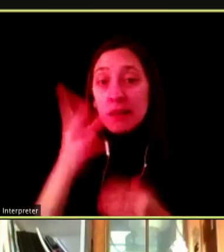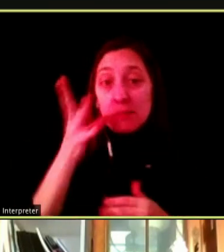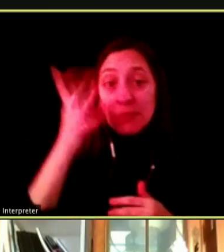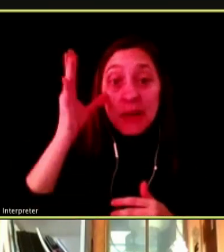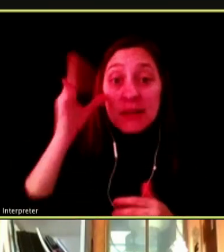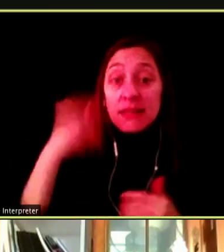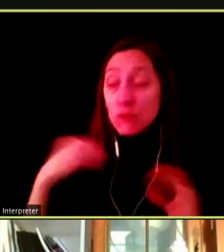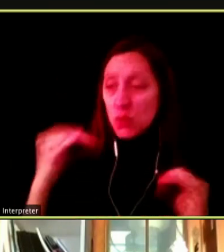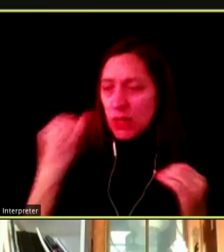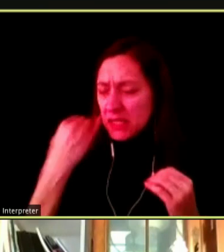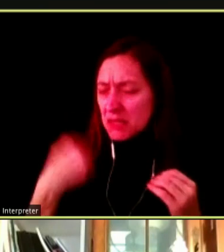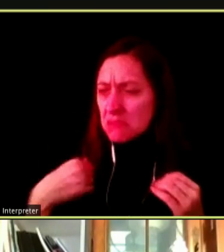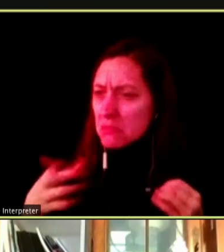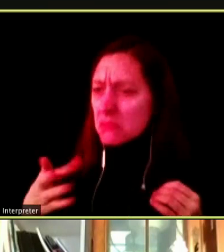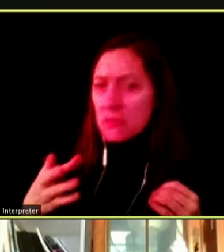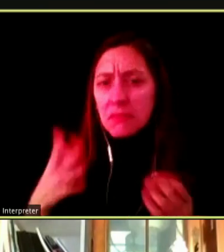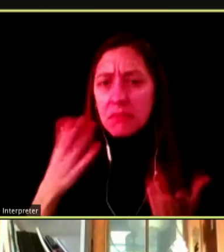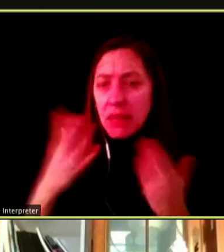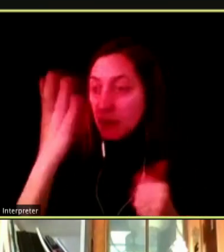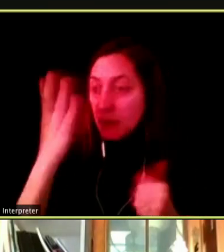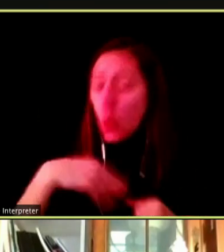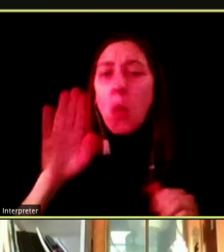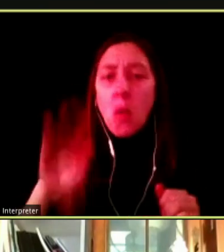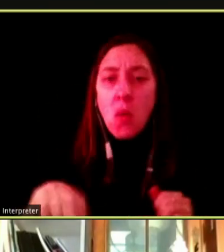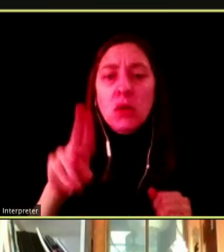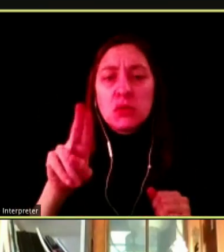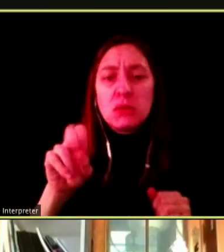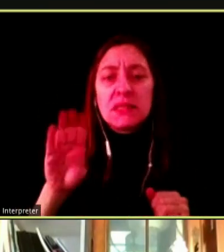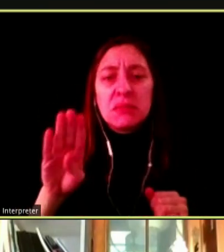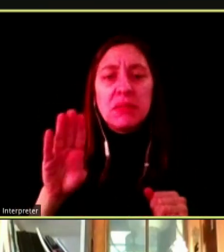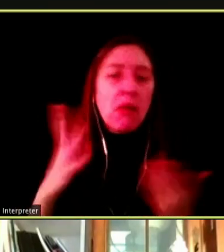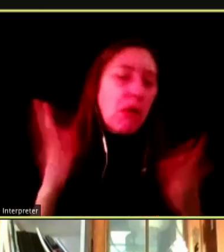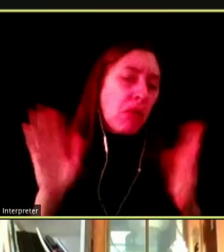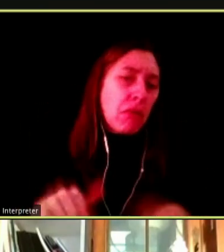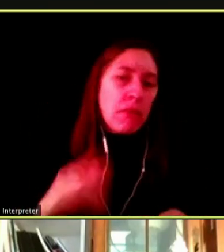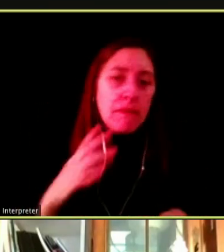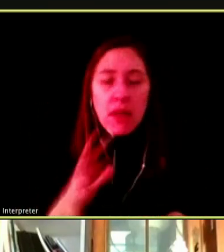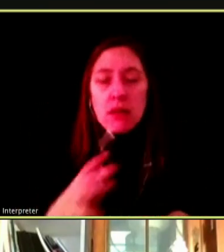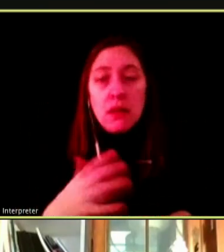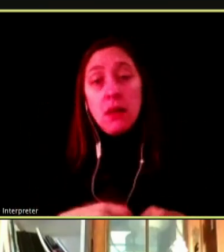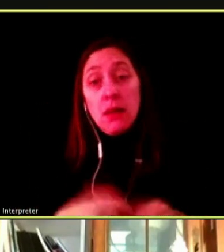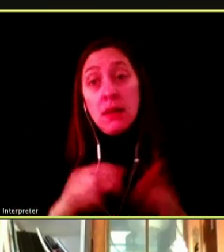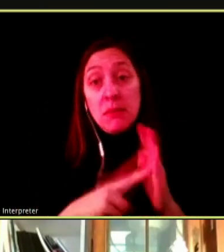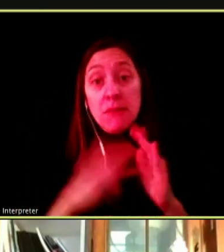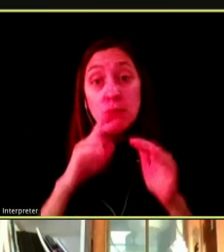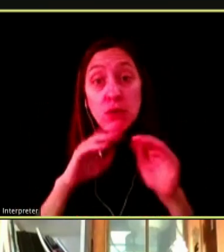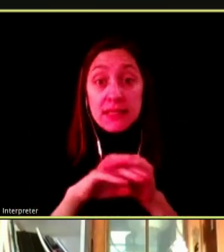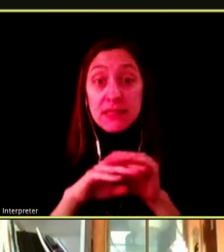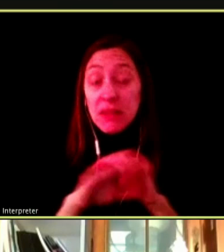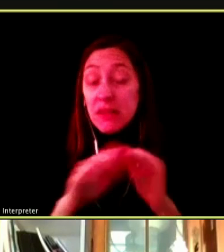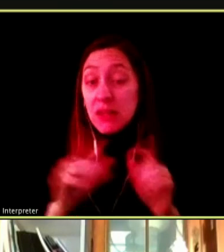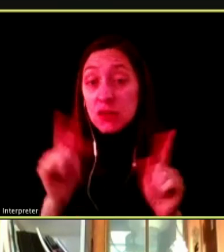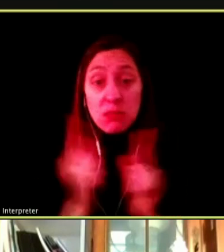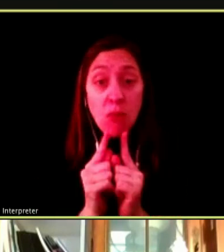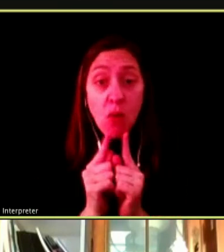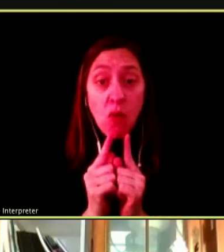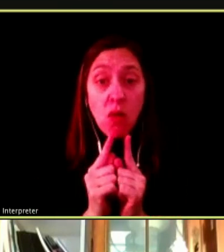LIKE A FLASH DRIVE. AND IN TERMS OF ACCESSIBILITY, THEY ARE VERY SMALL AND EVEN THOUGH THEY MIGHT SAY YOU CAN'T